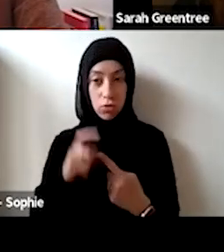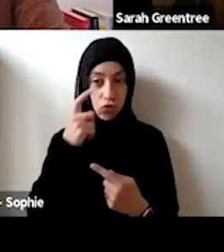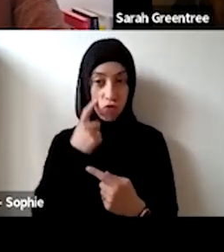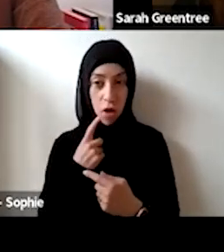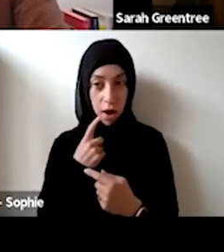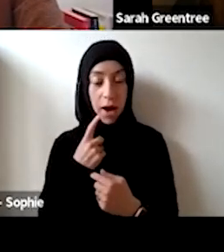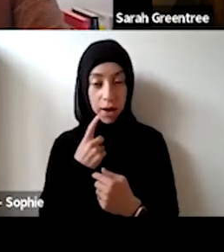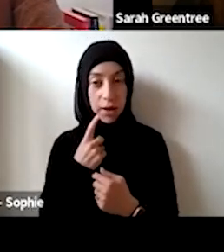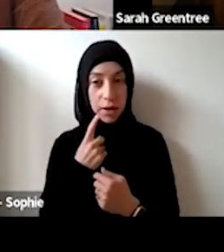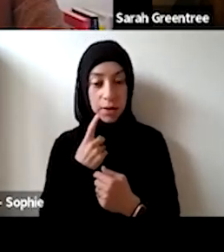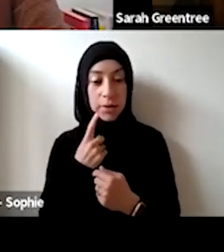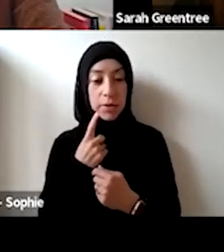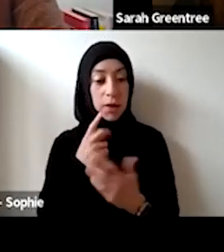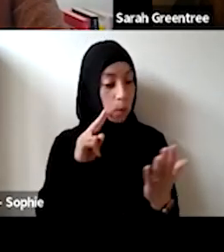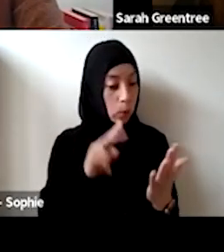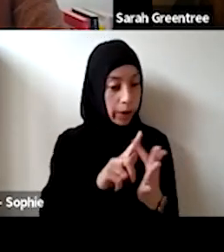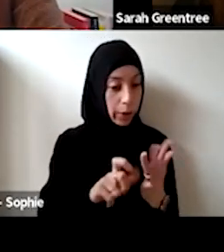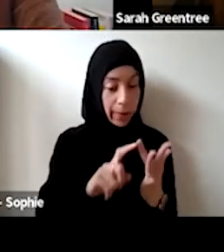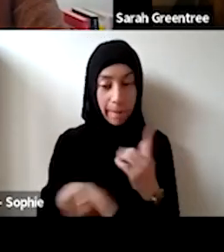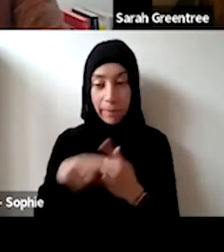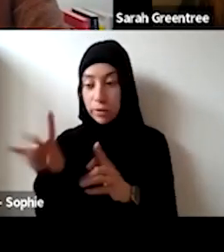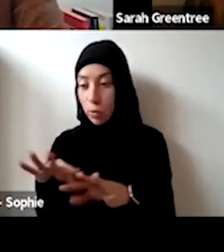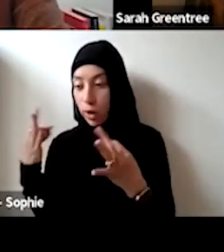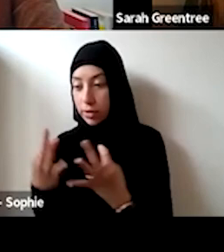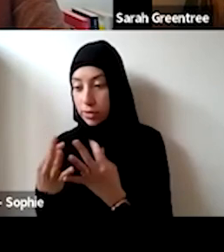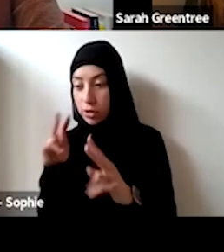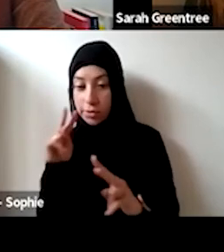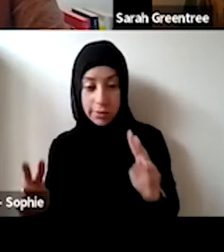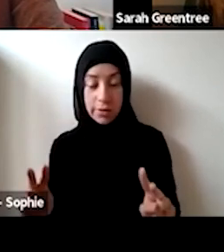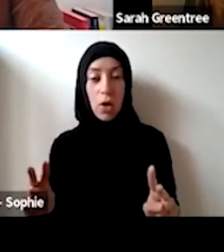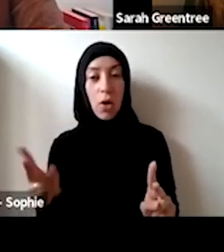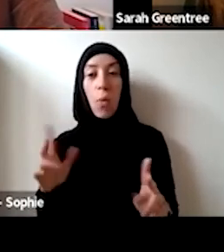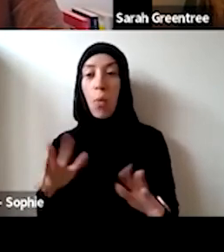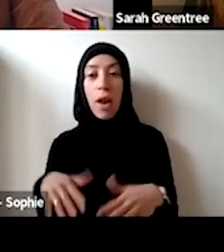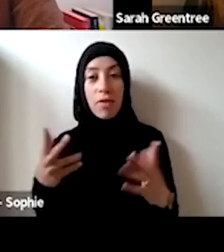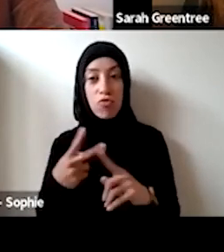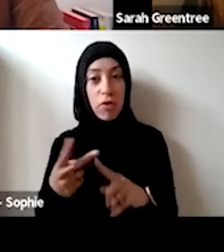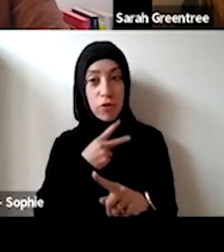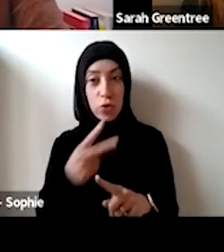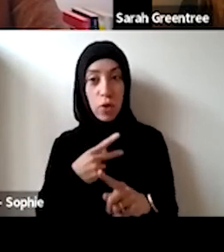overview in terms of in terms of how we look at the review of the expressions of interest